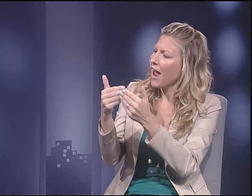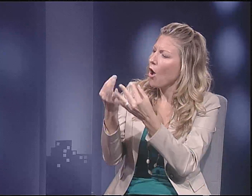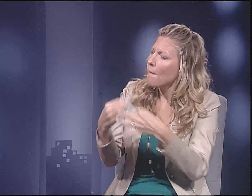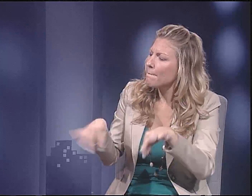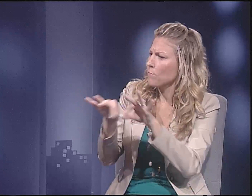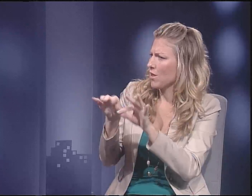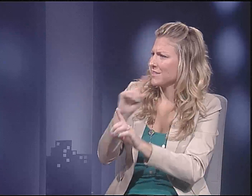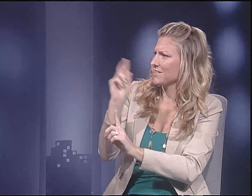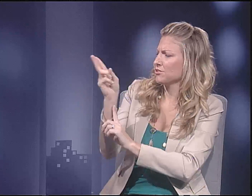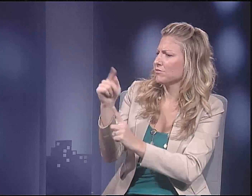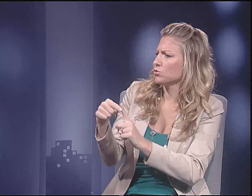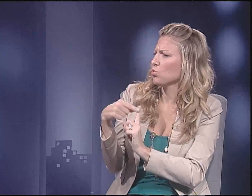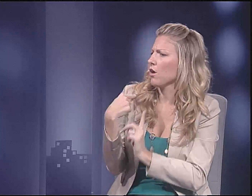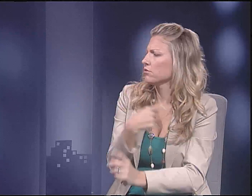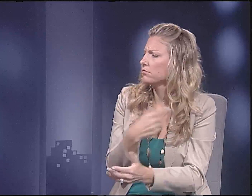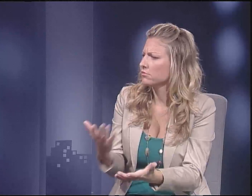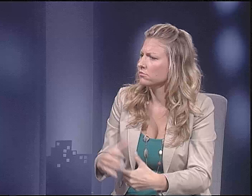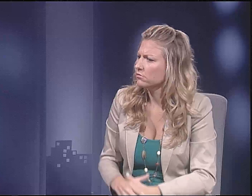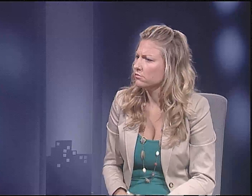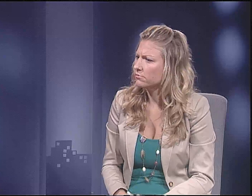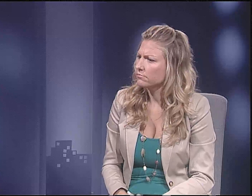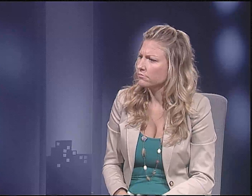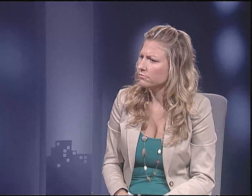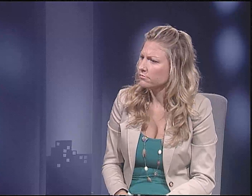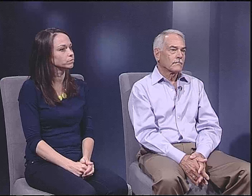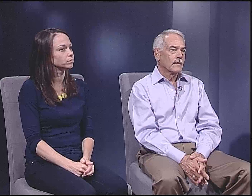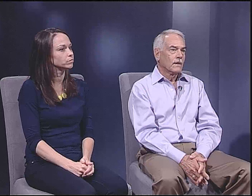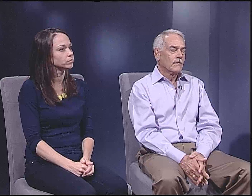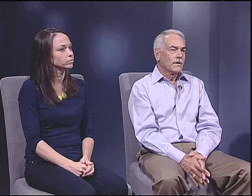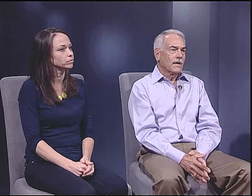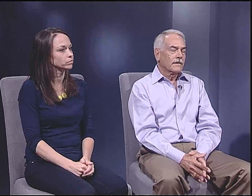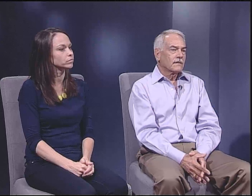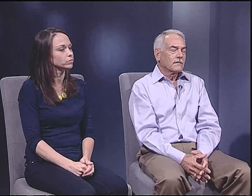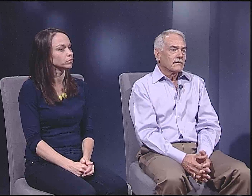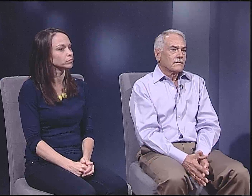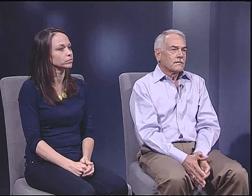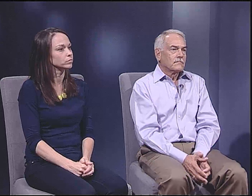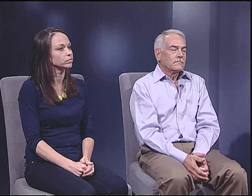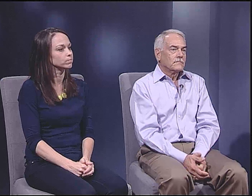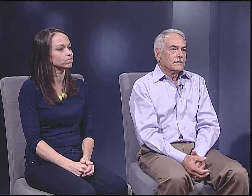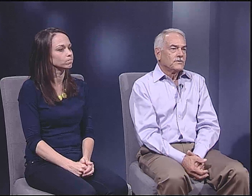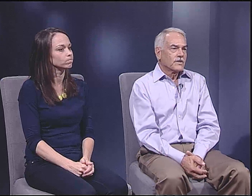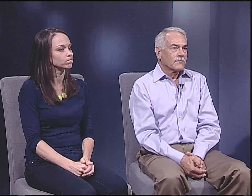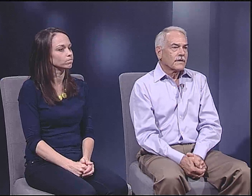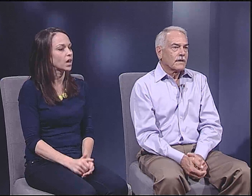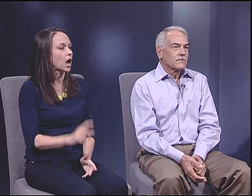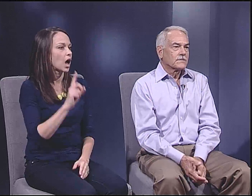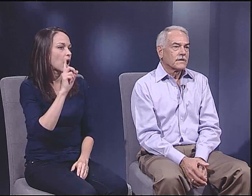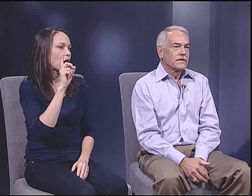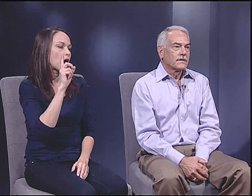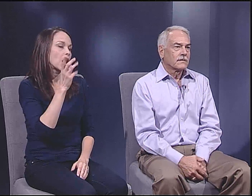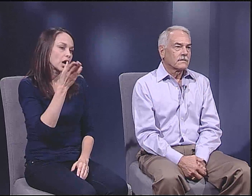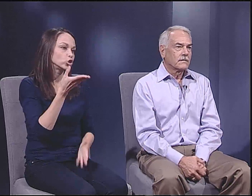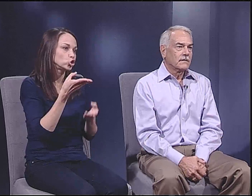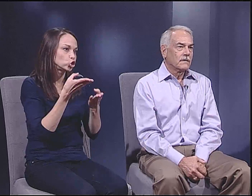can you explain a little bit about the value of history. And why it's important to us? Well, I think, generally,